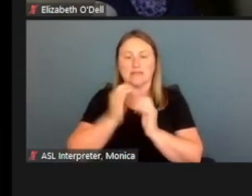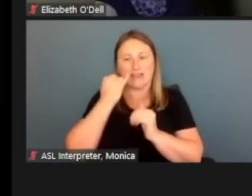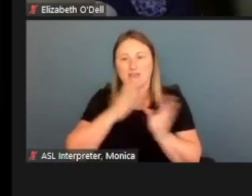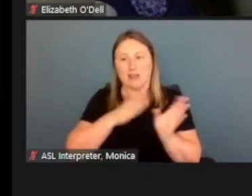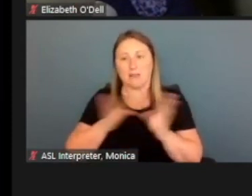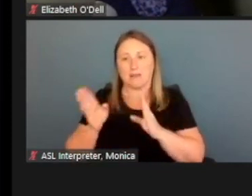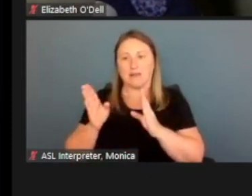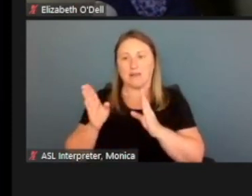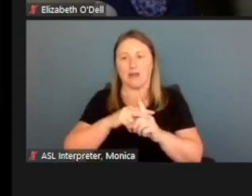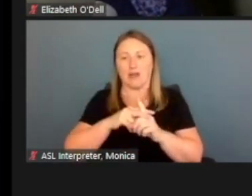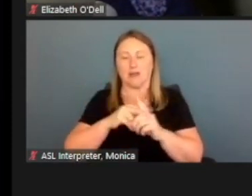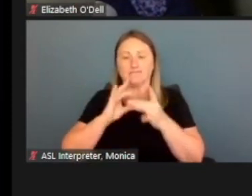We'll say, yes.